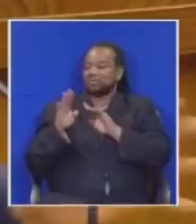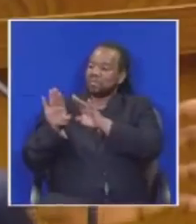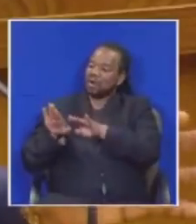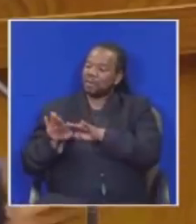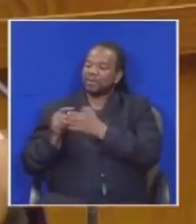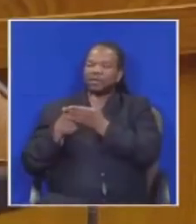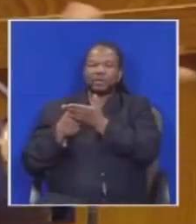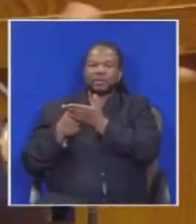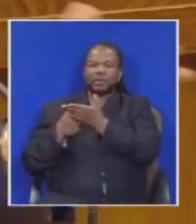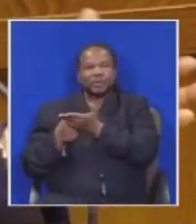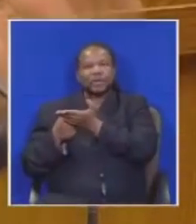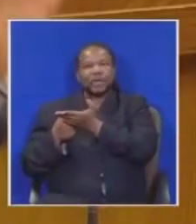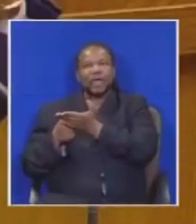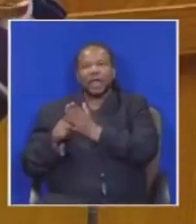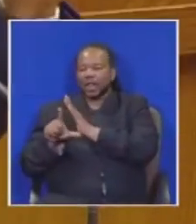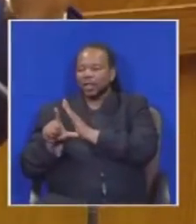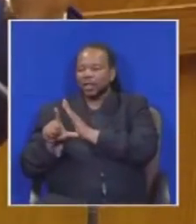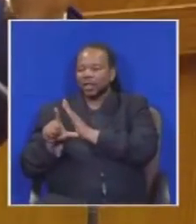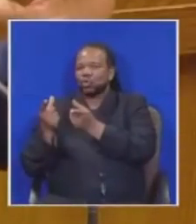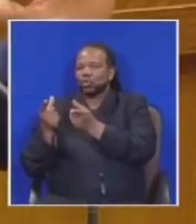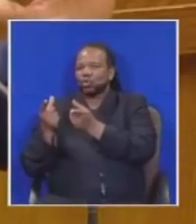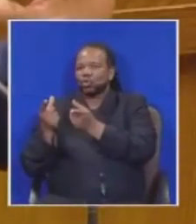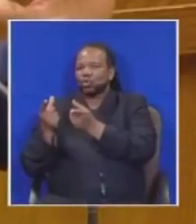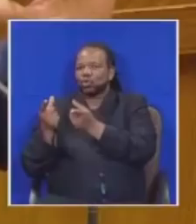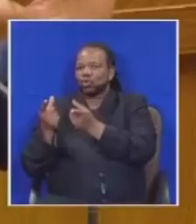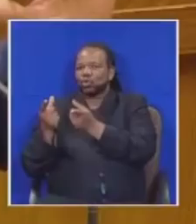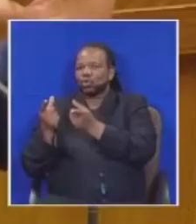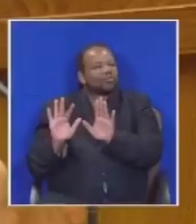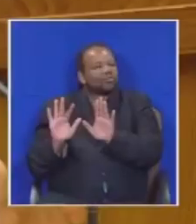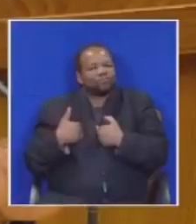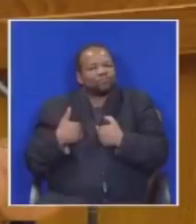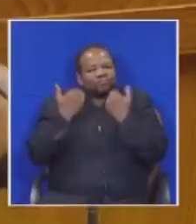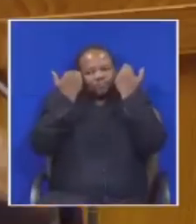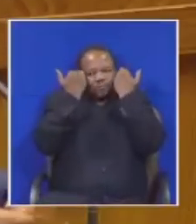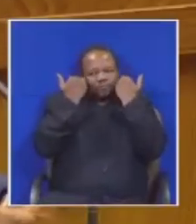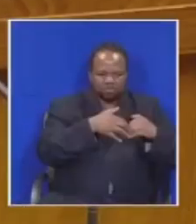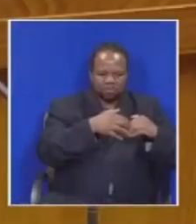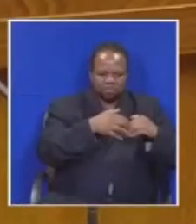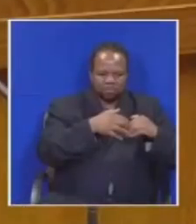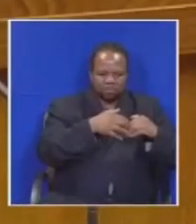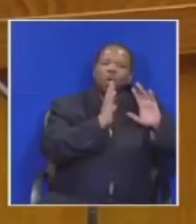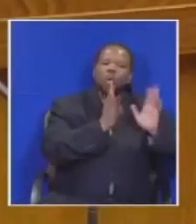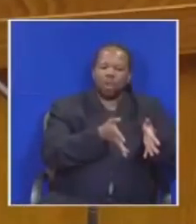Logically felt it should do this. I am NOT. Am NOT a judge to judge if Parliament, which one which was